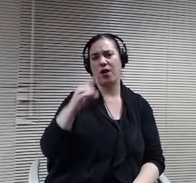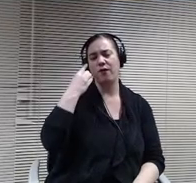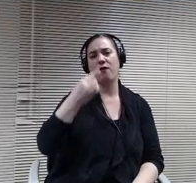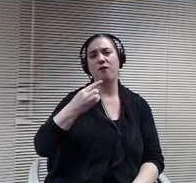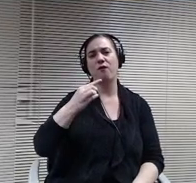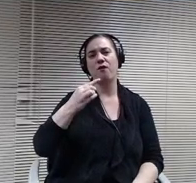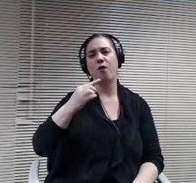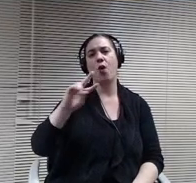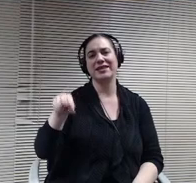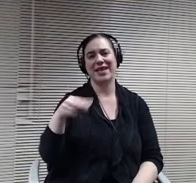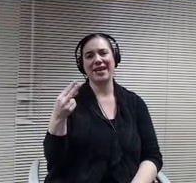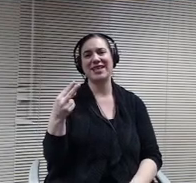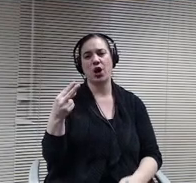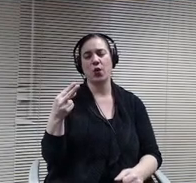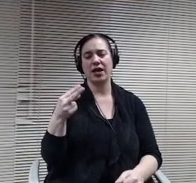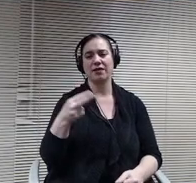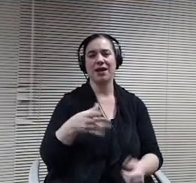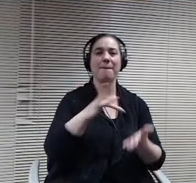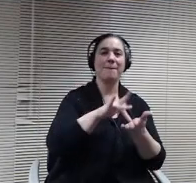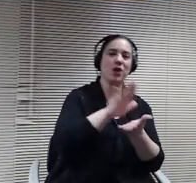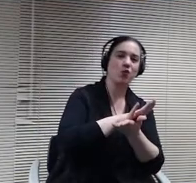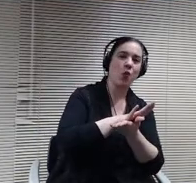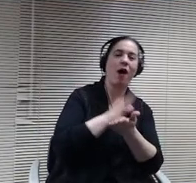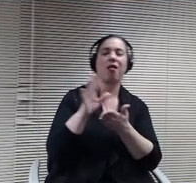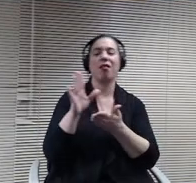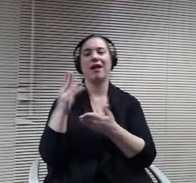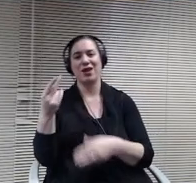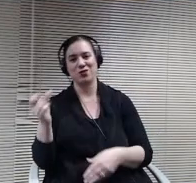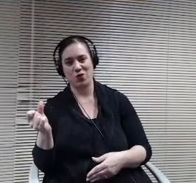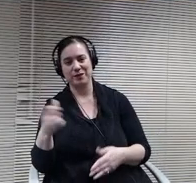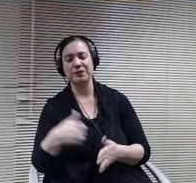That's kind of the picture on elementary how those that'll